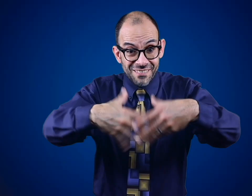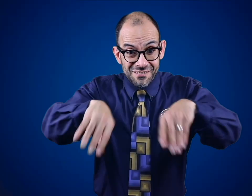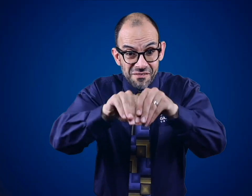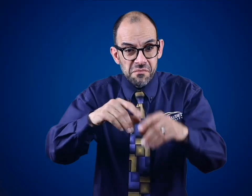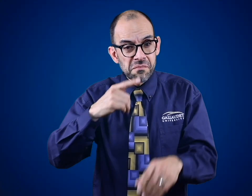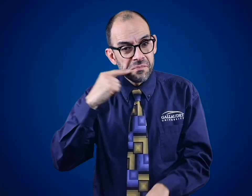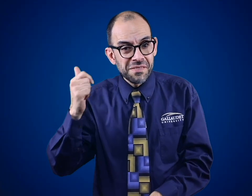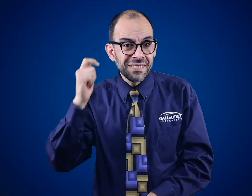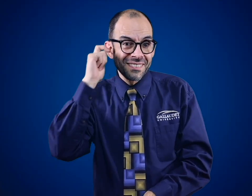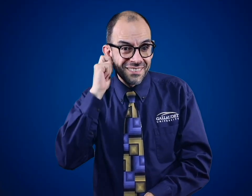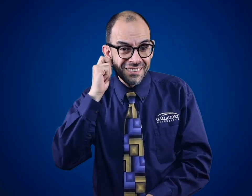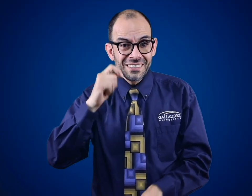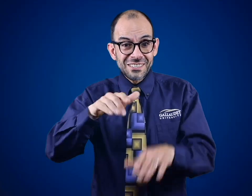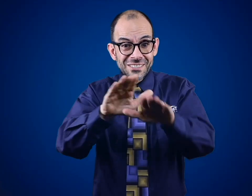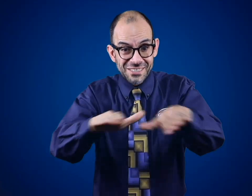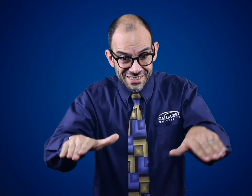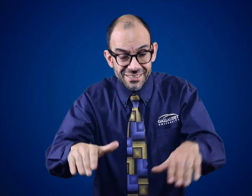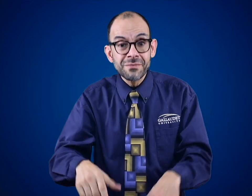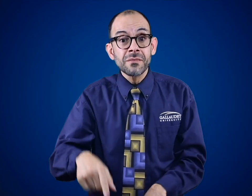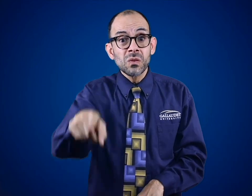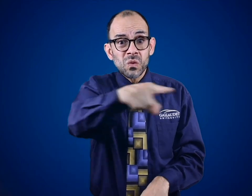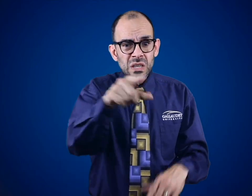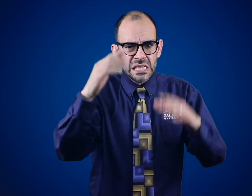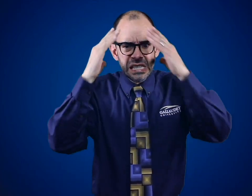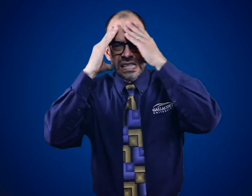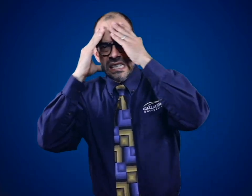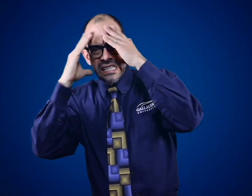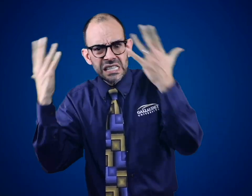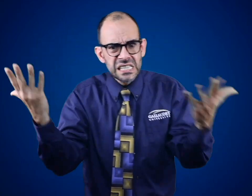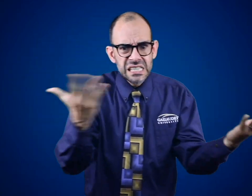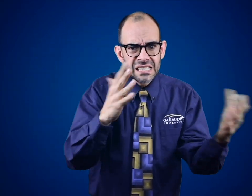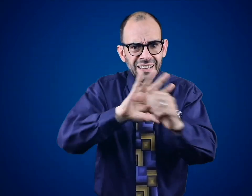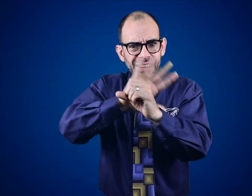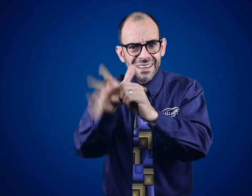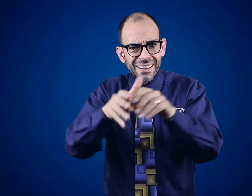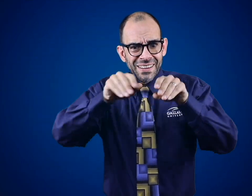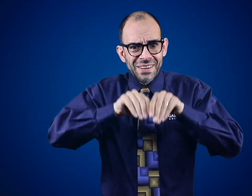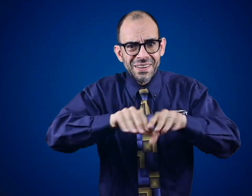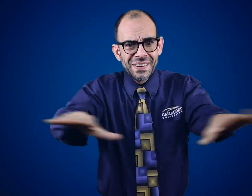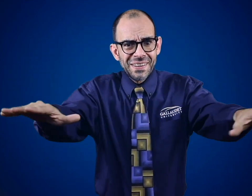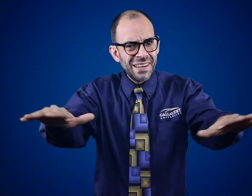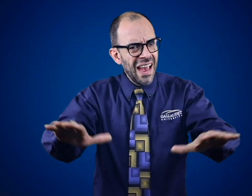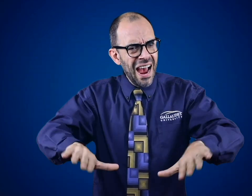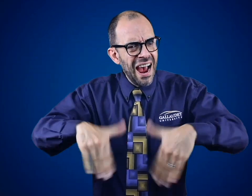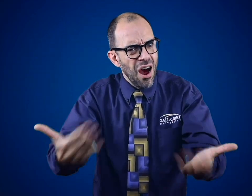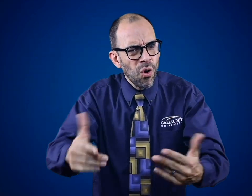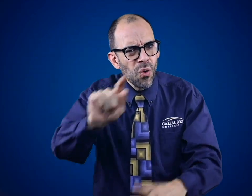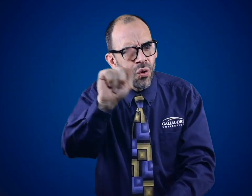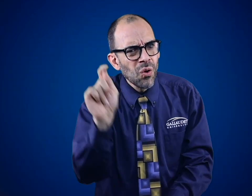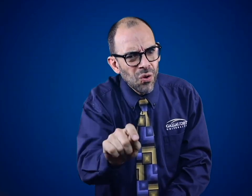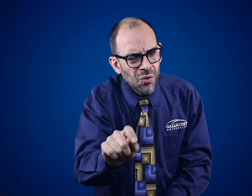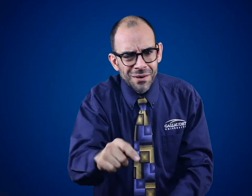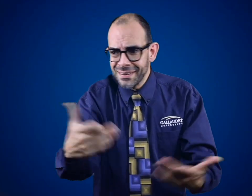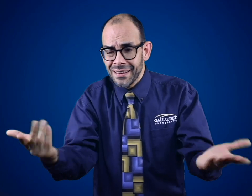Do you have a family or children that you're concerned about protecting during this outbreak?